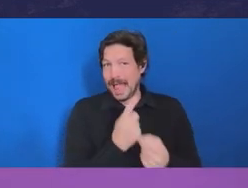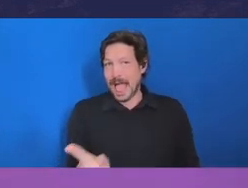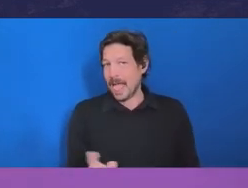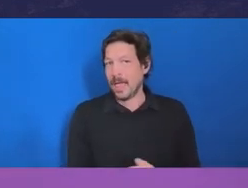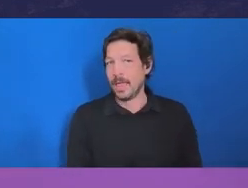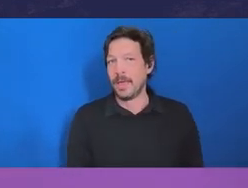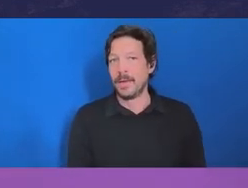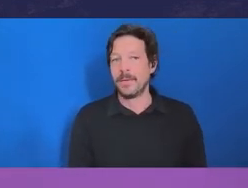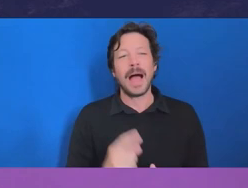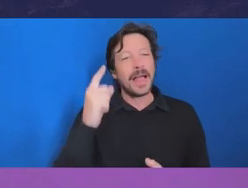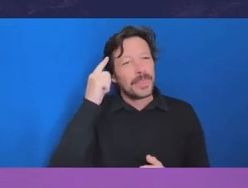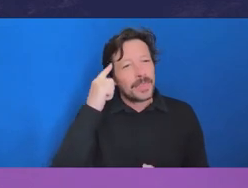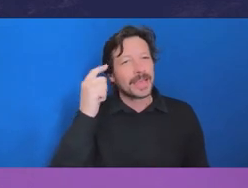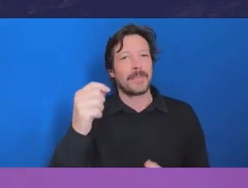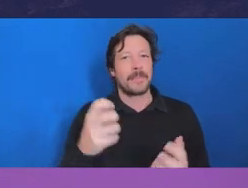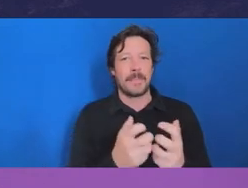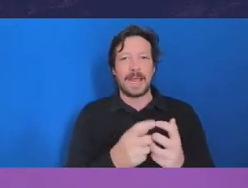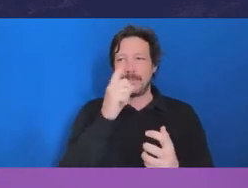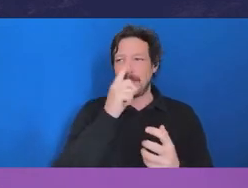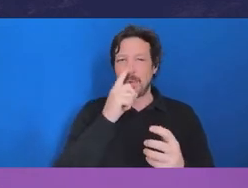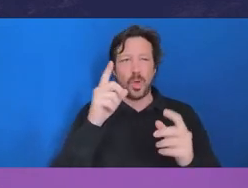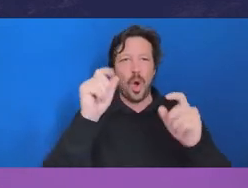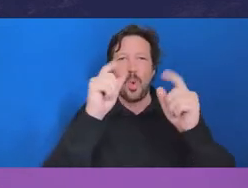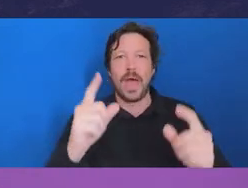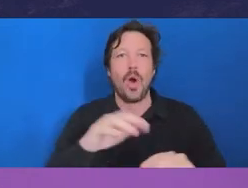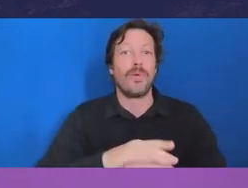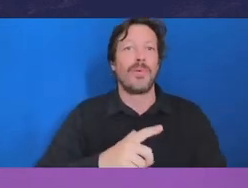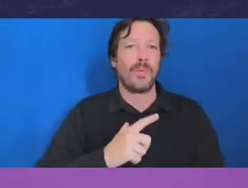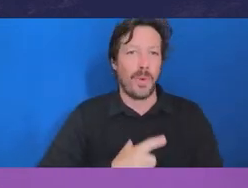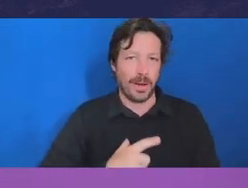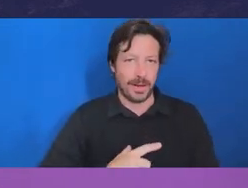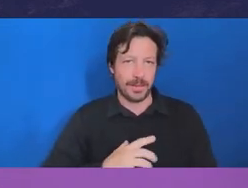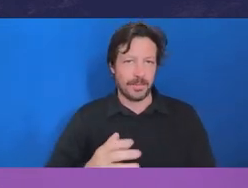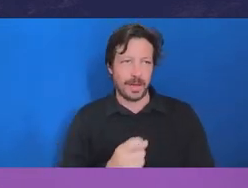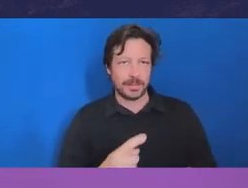of the need to, the lack of an appreciation that this is actually an integrity matter.